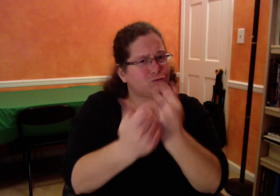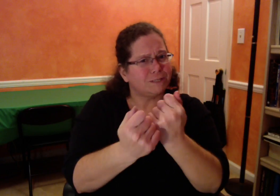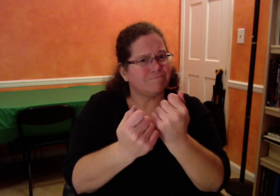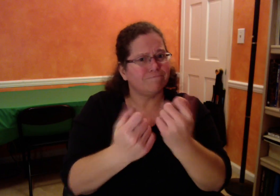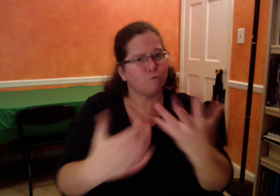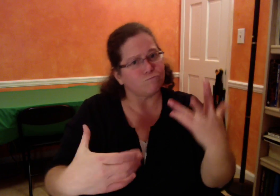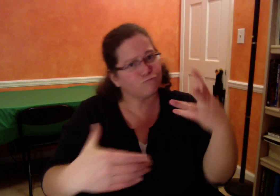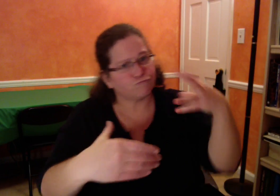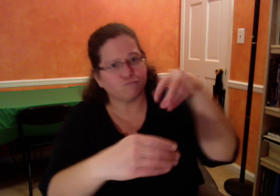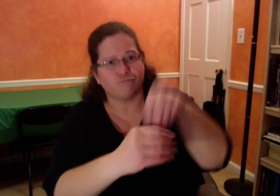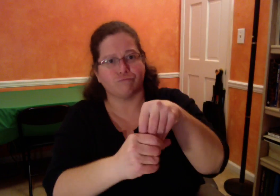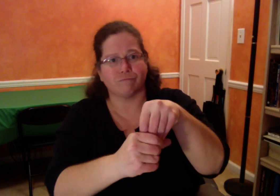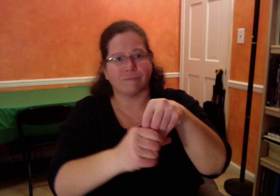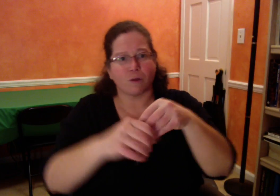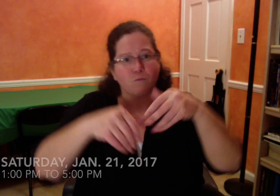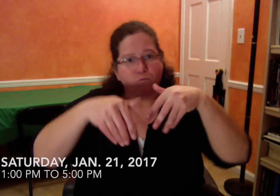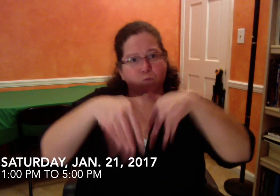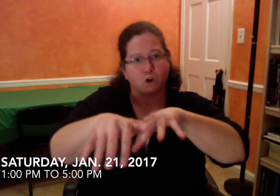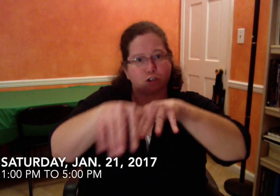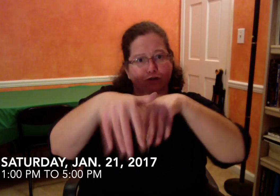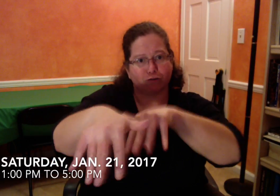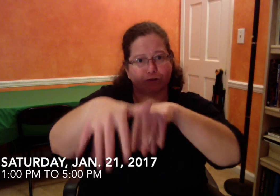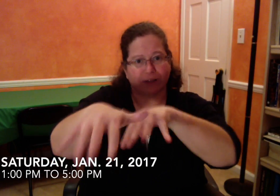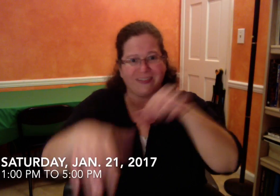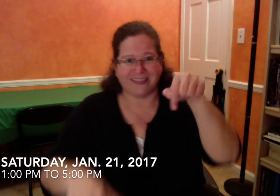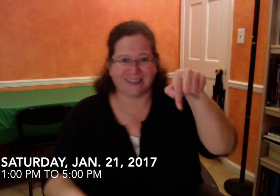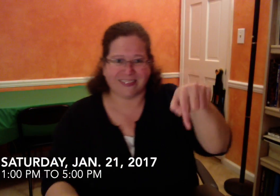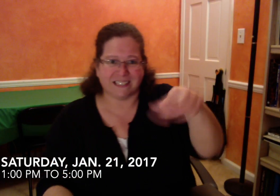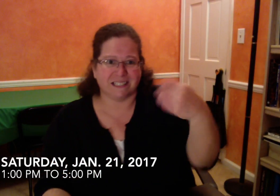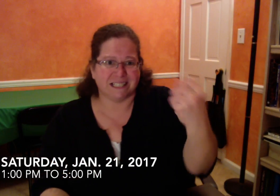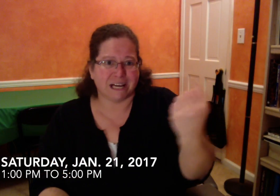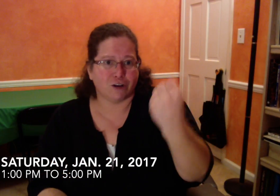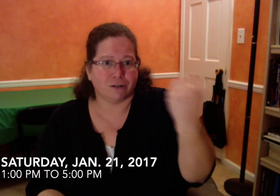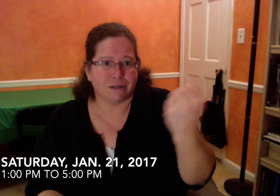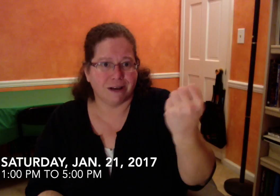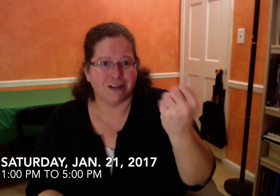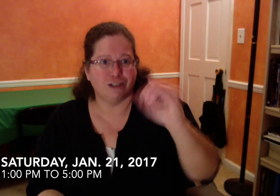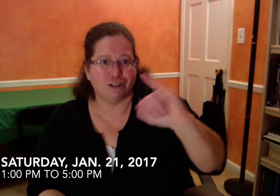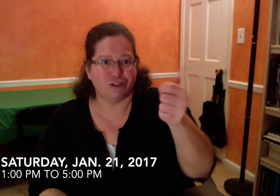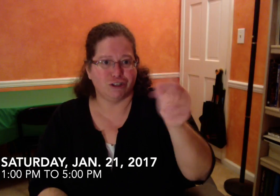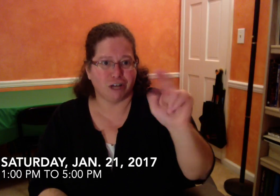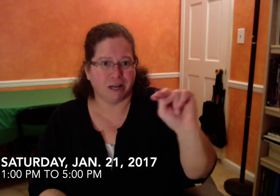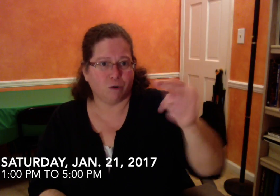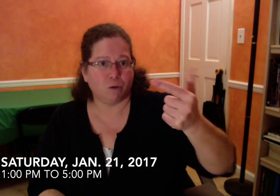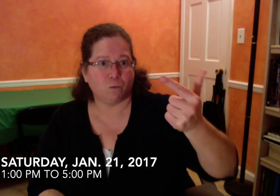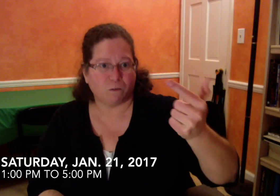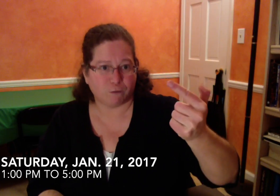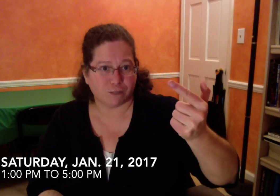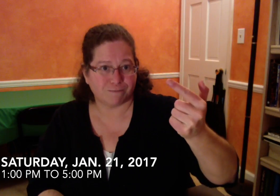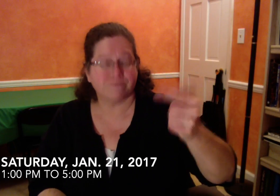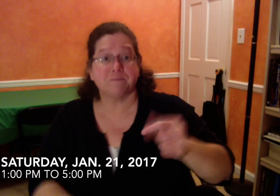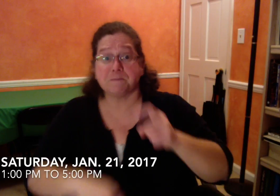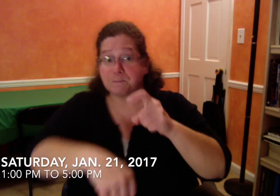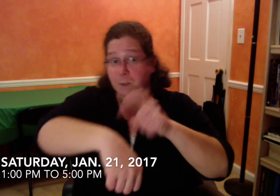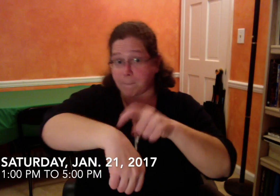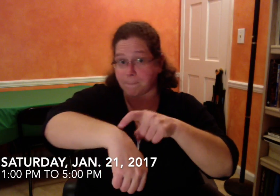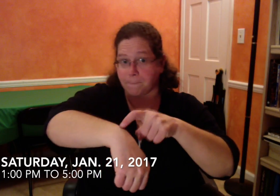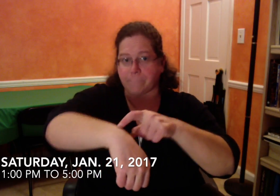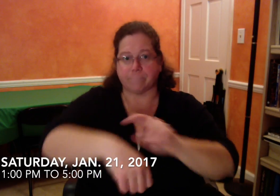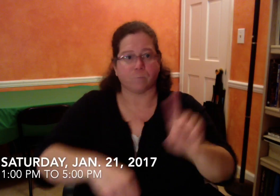who are interested to join the march on this Saturday, January 21st, starting at 1pm until 5pm.